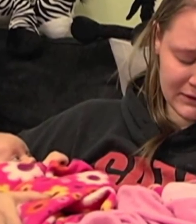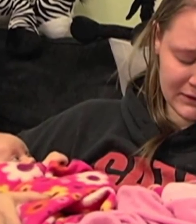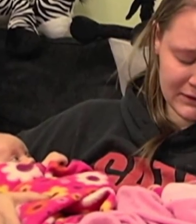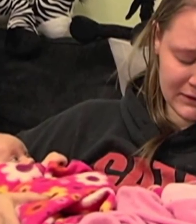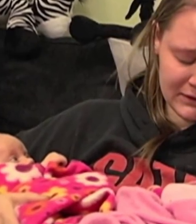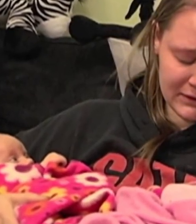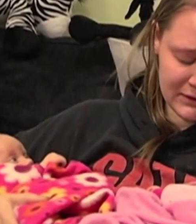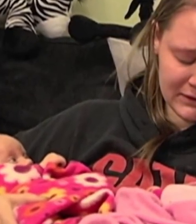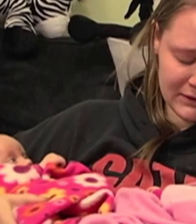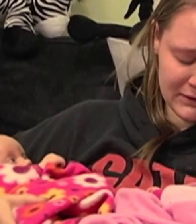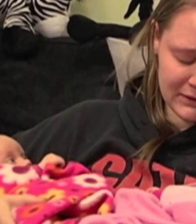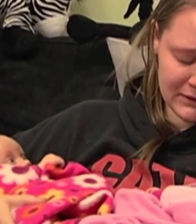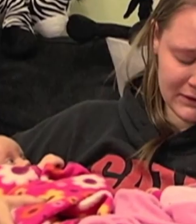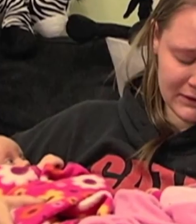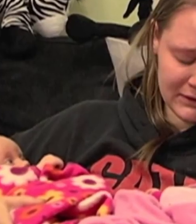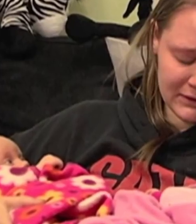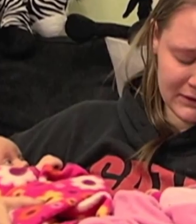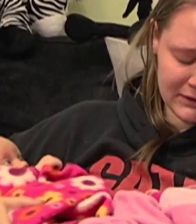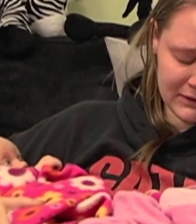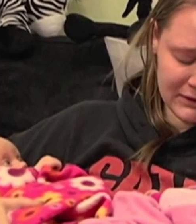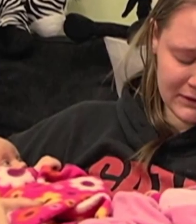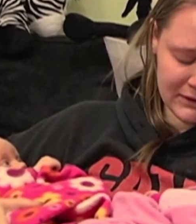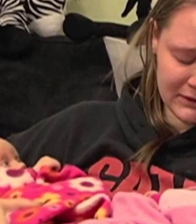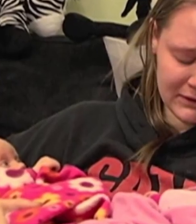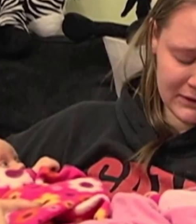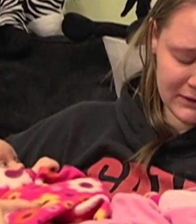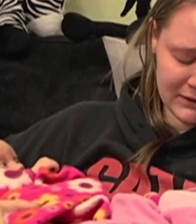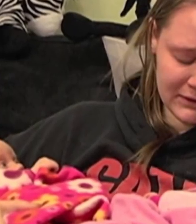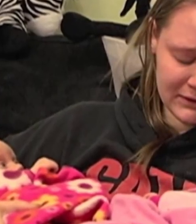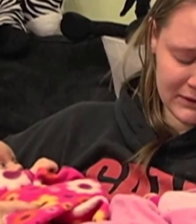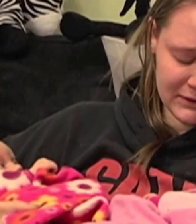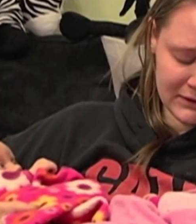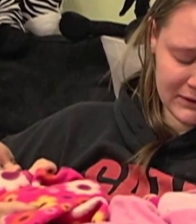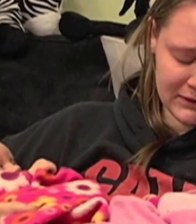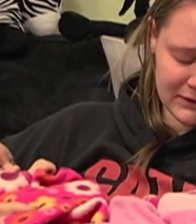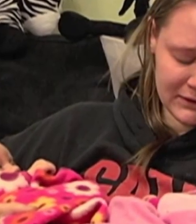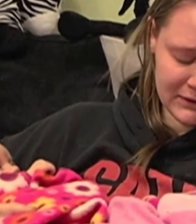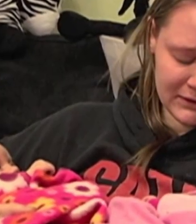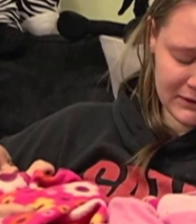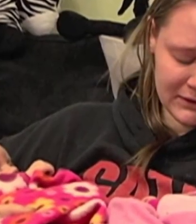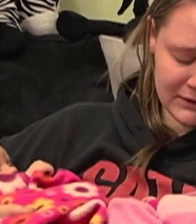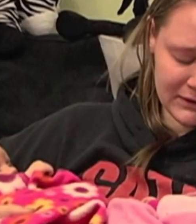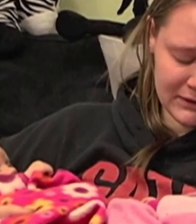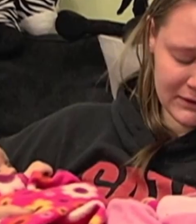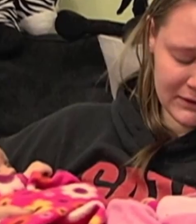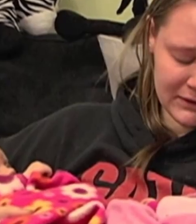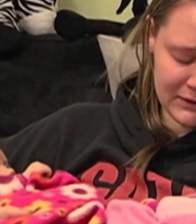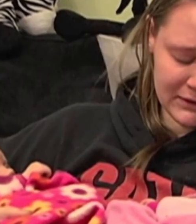which research has shown actually had a measurable impact on teenage pregnancy rates.